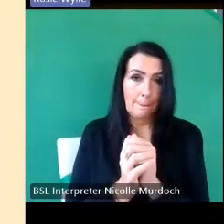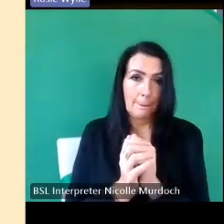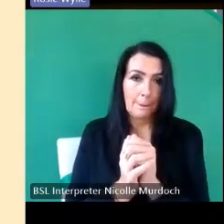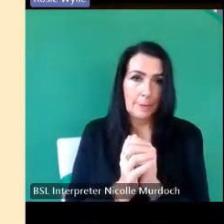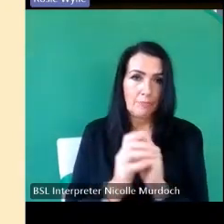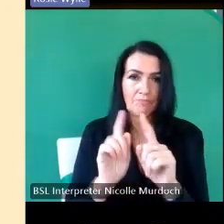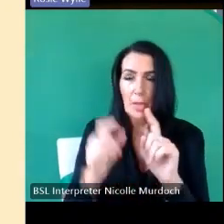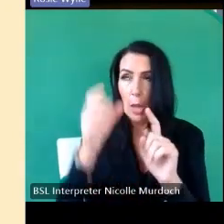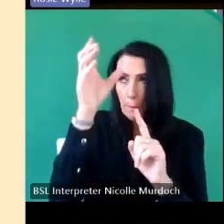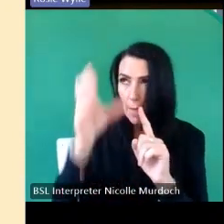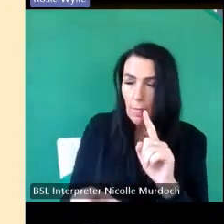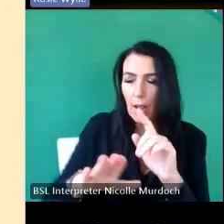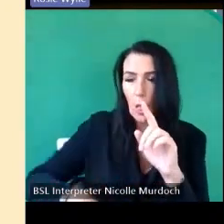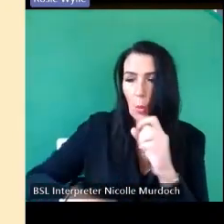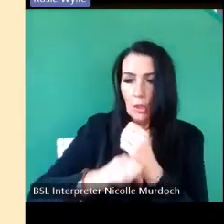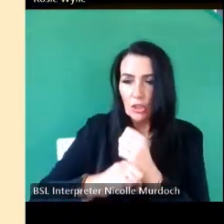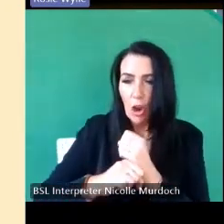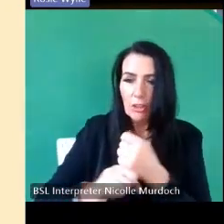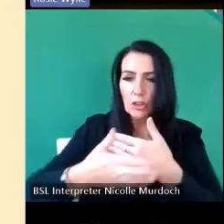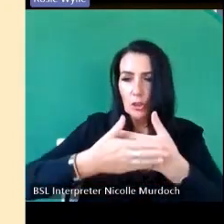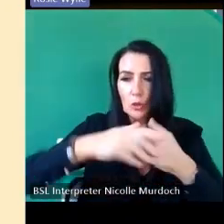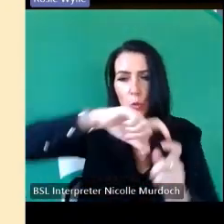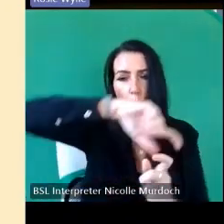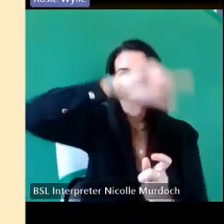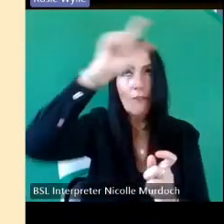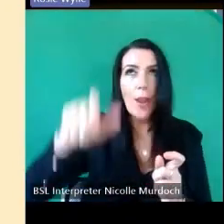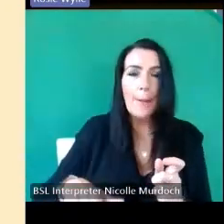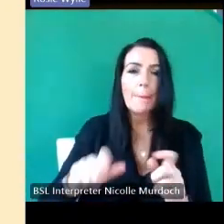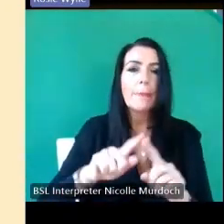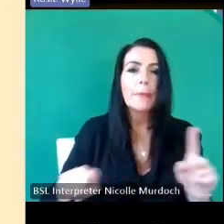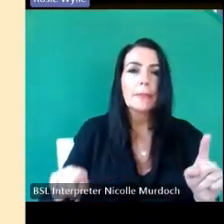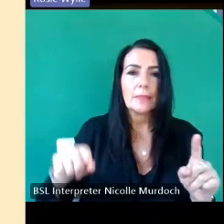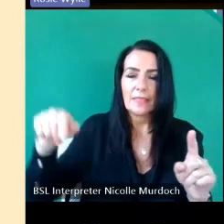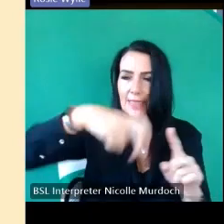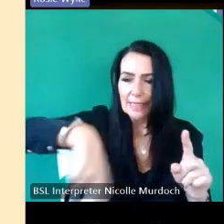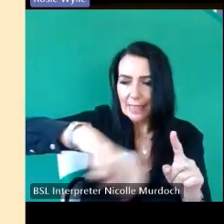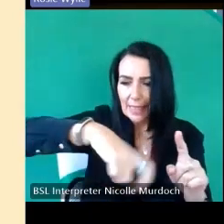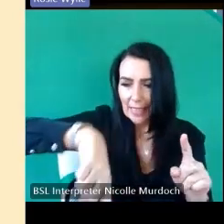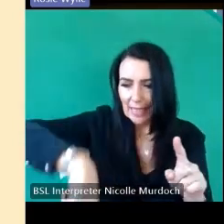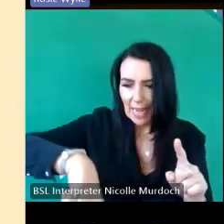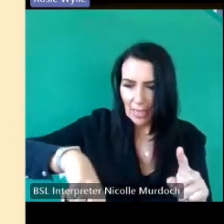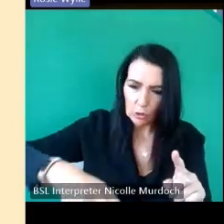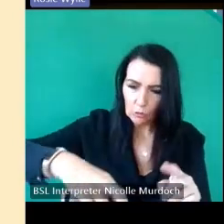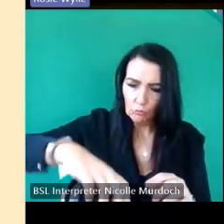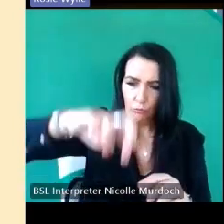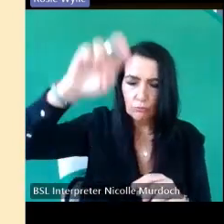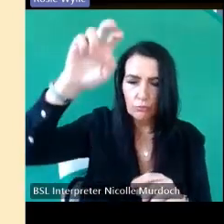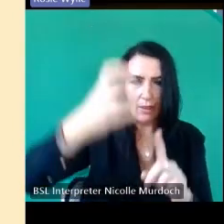an external door frame on stairwells stairway up to the triforium and external to the west